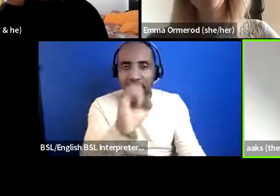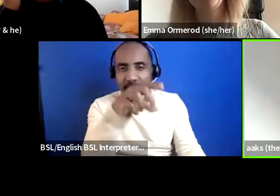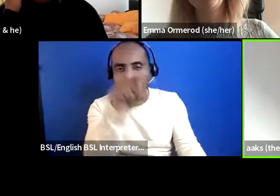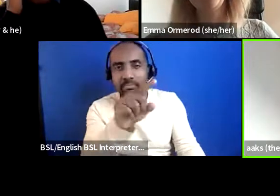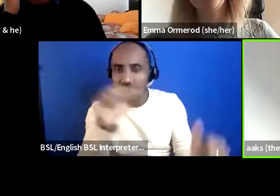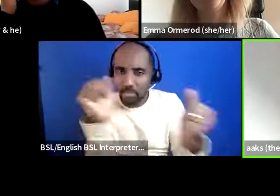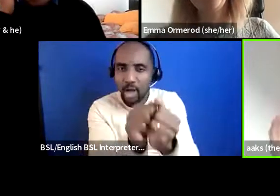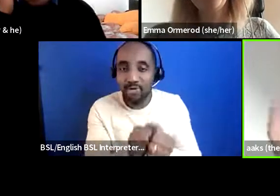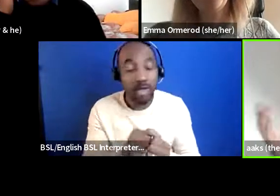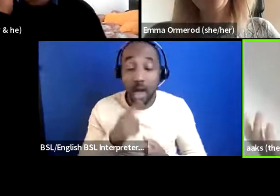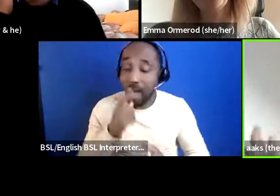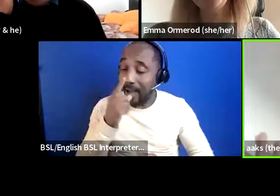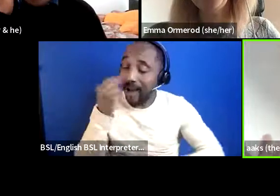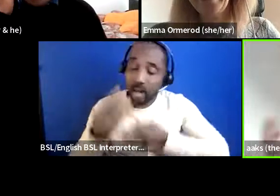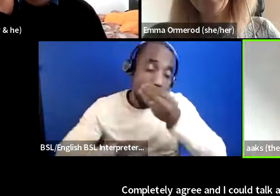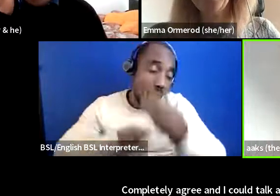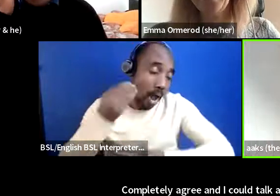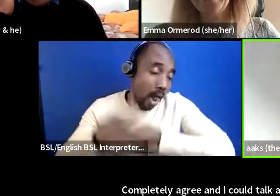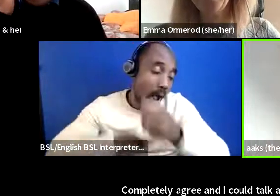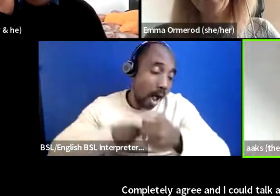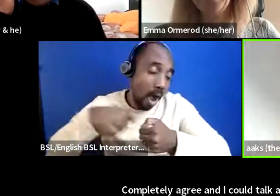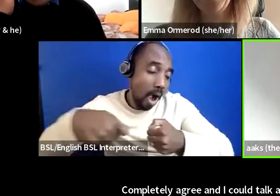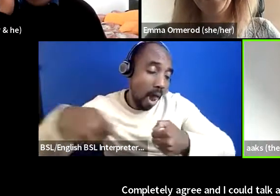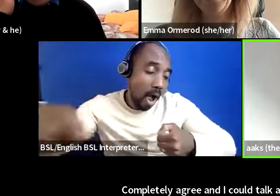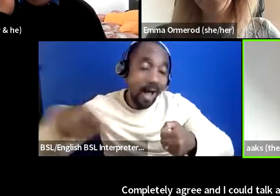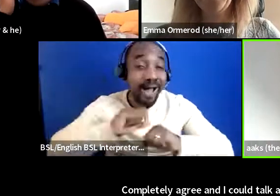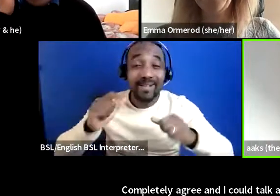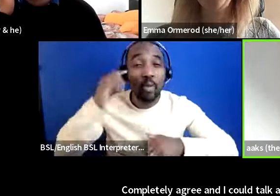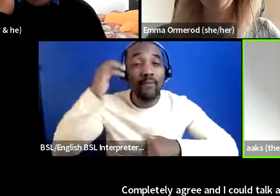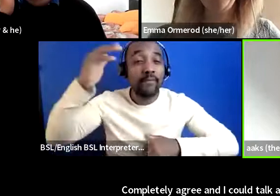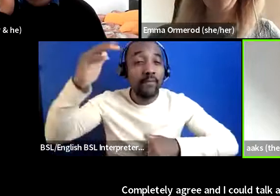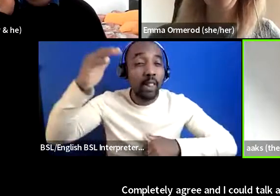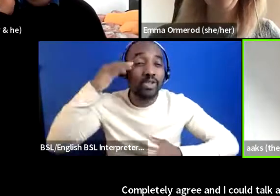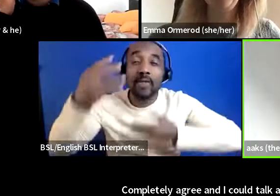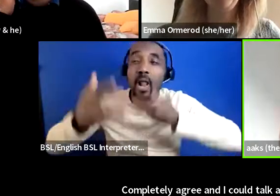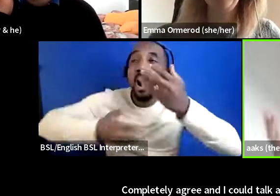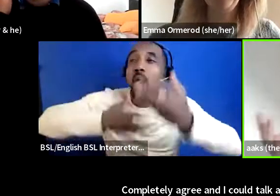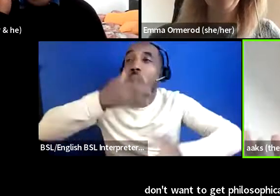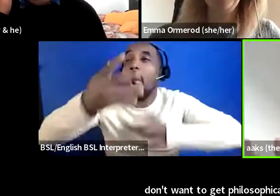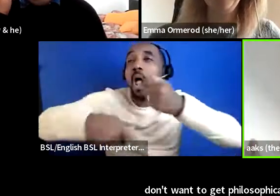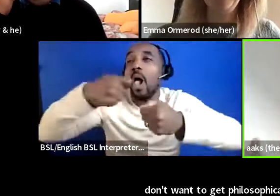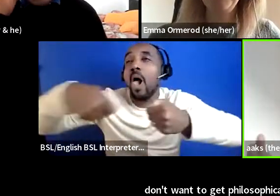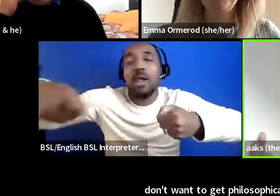hours i don't want to get all philosophical and theorized but um i mean it's the biggest problem